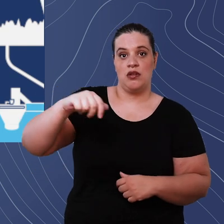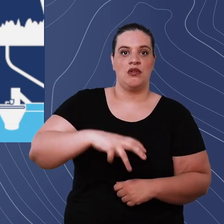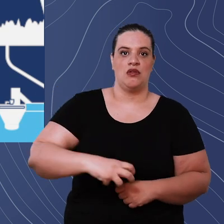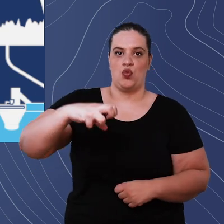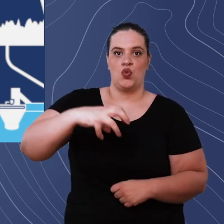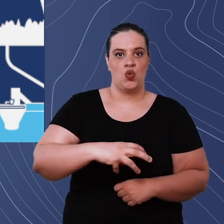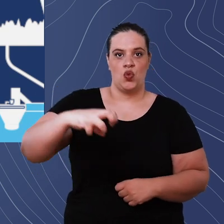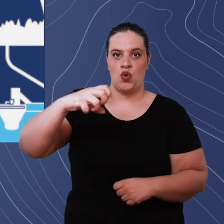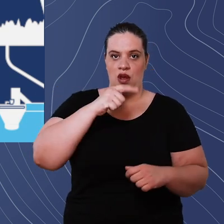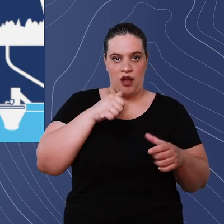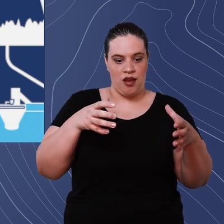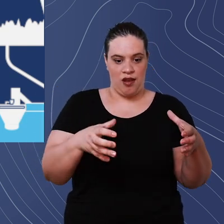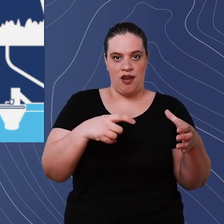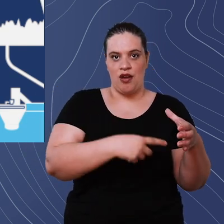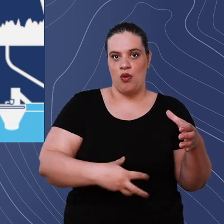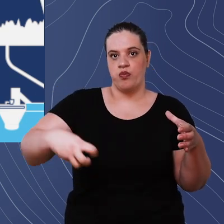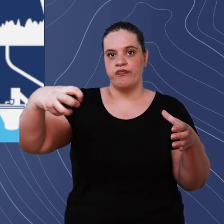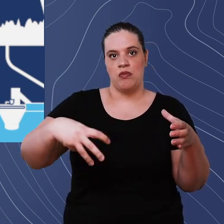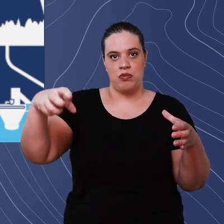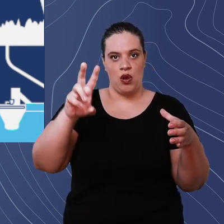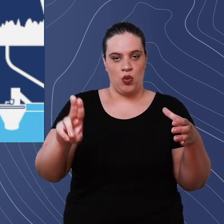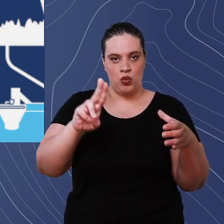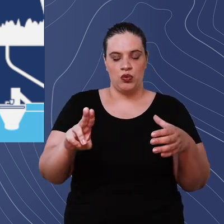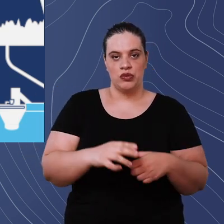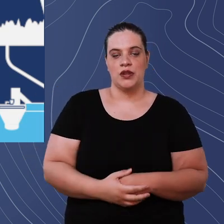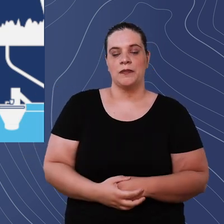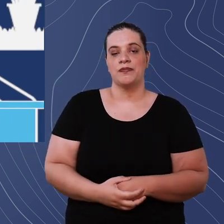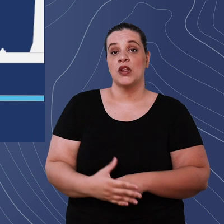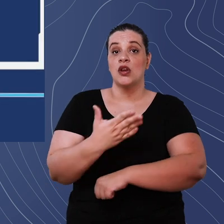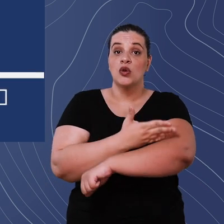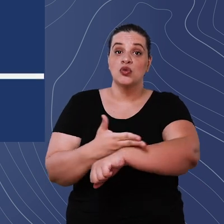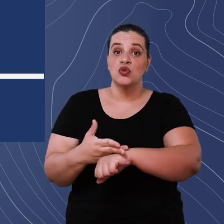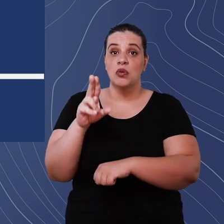pumping water straight from the cistern for use it is generally used when for